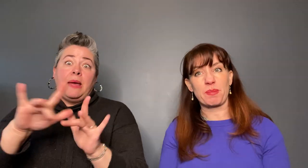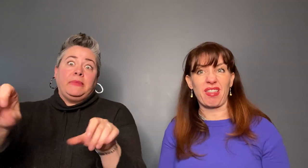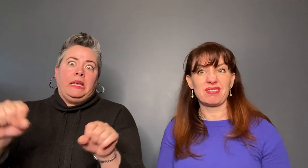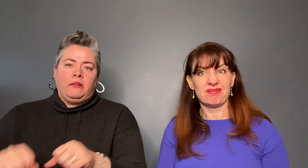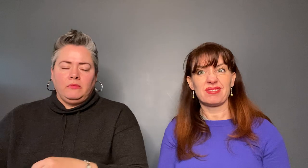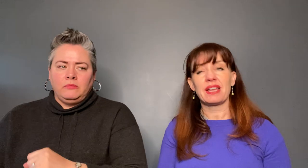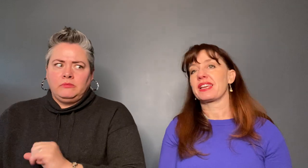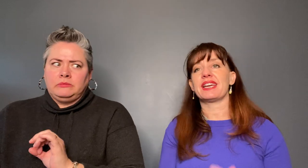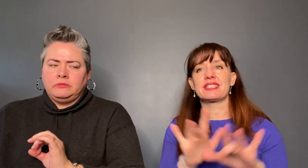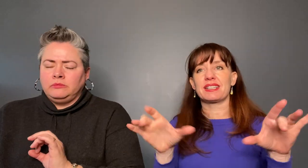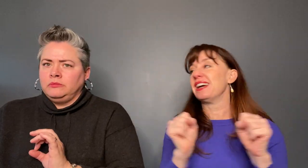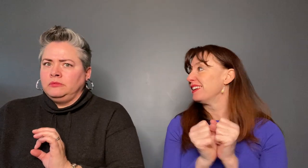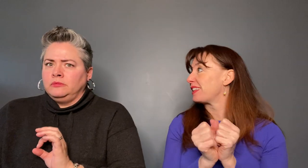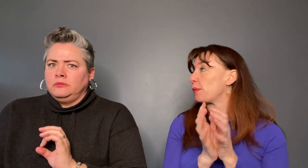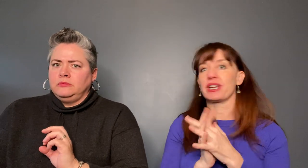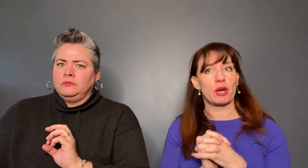empty.